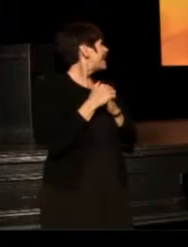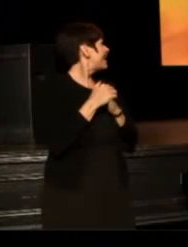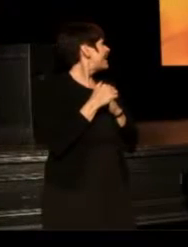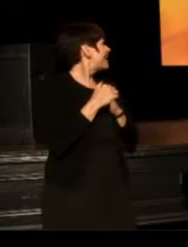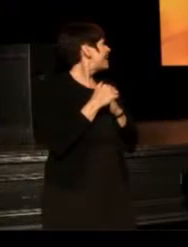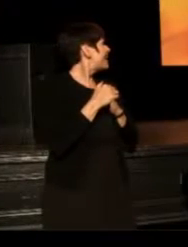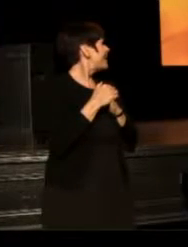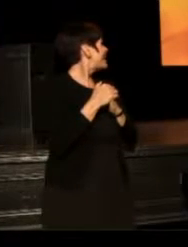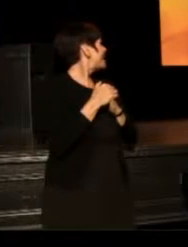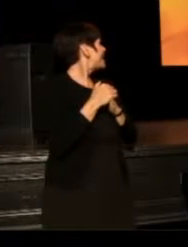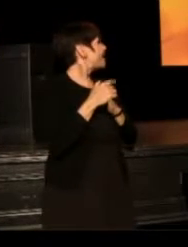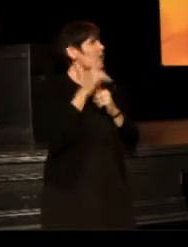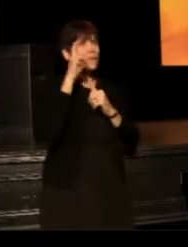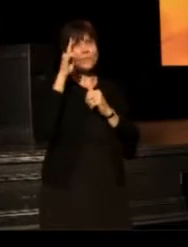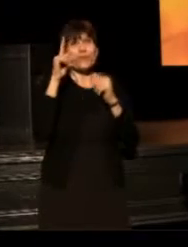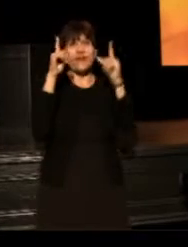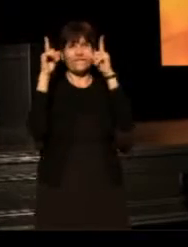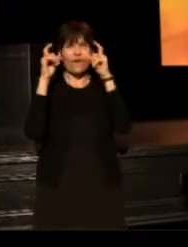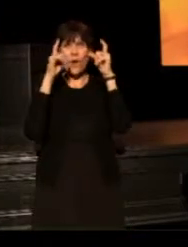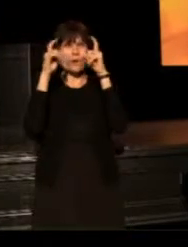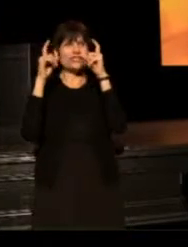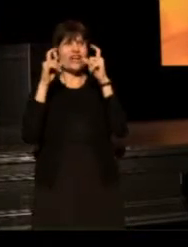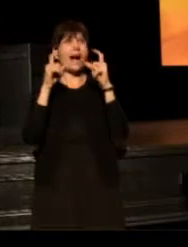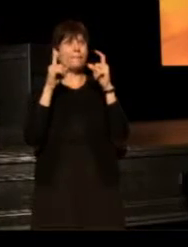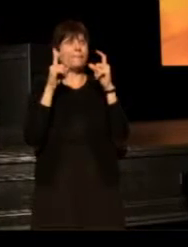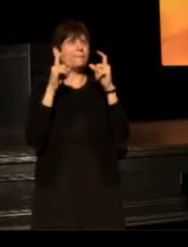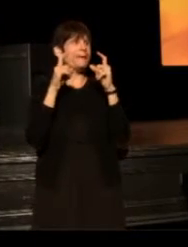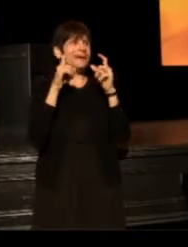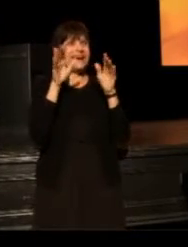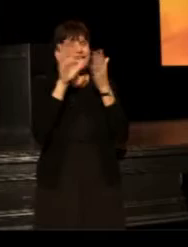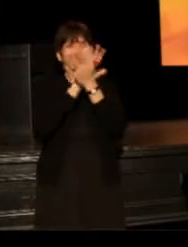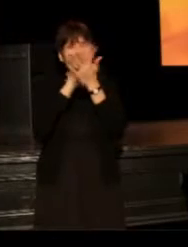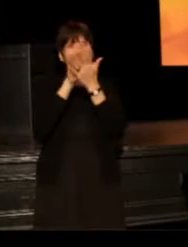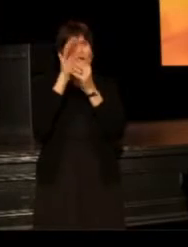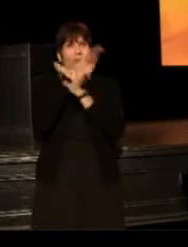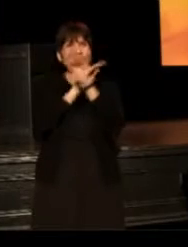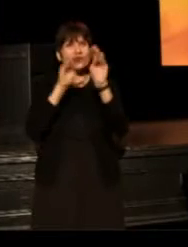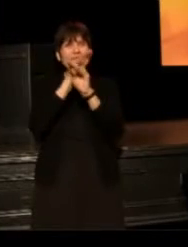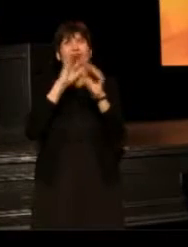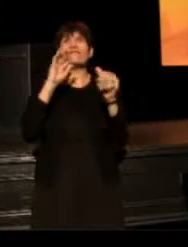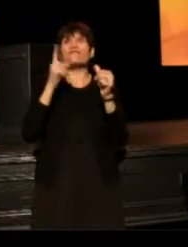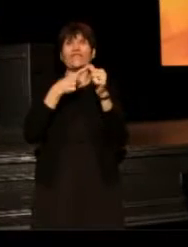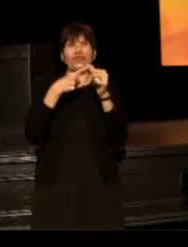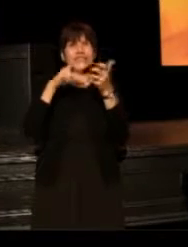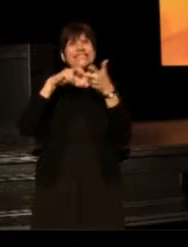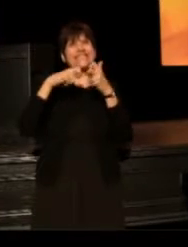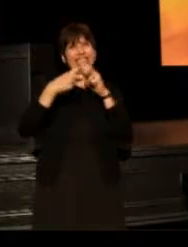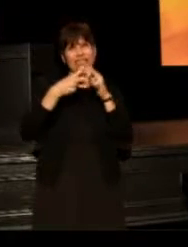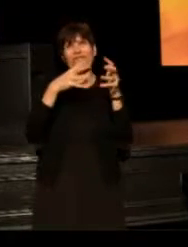(Teresa) And this is a brilliant photoshopped version of the very first issue of the American Theatre